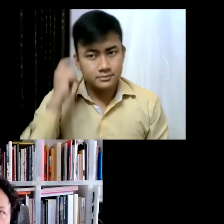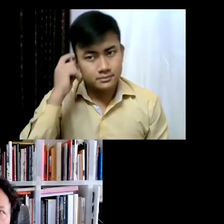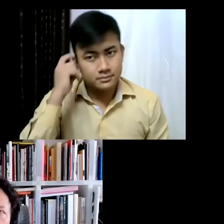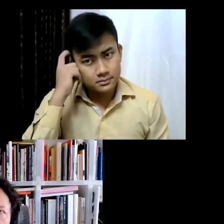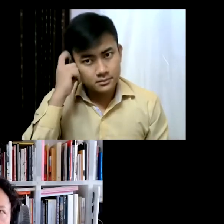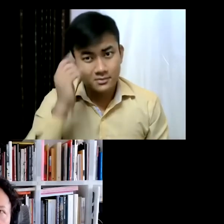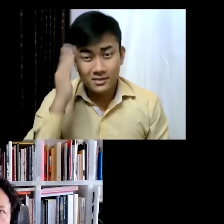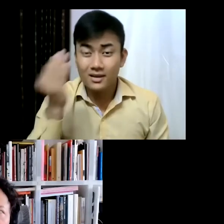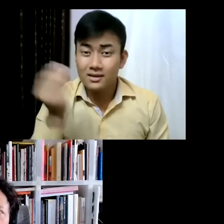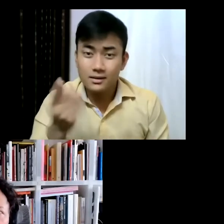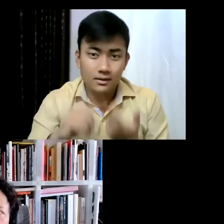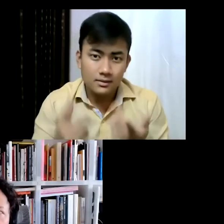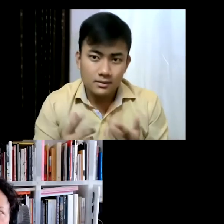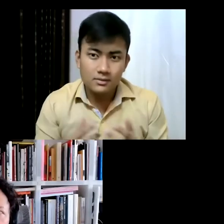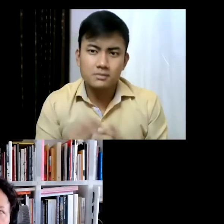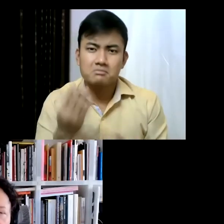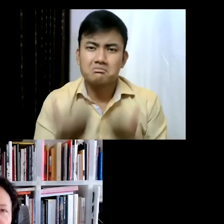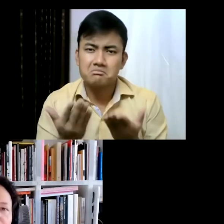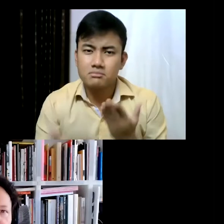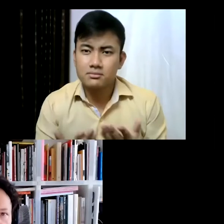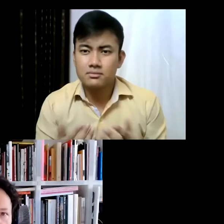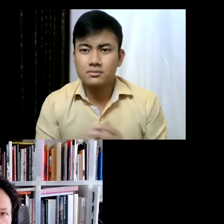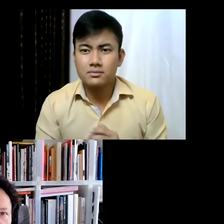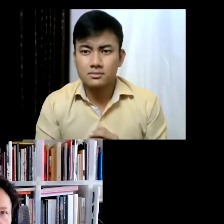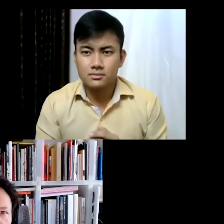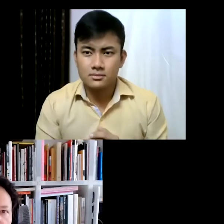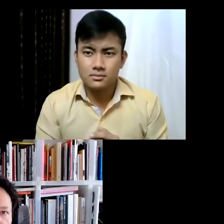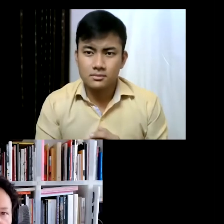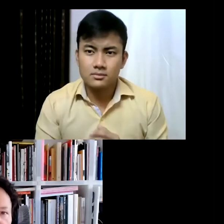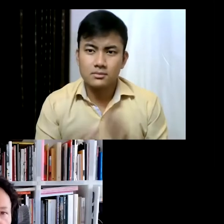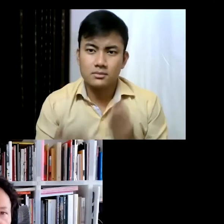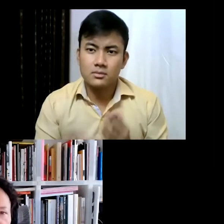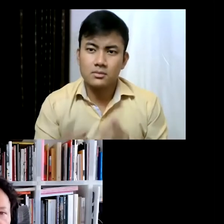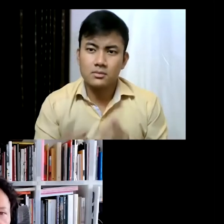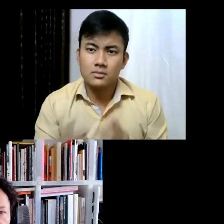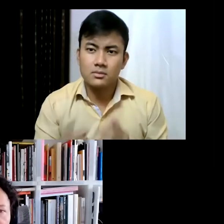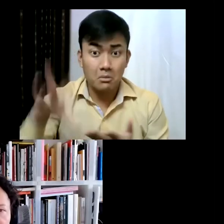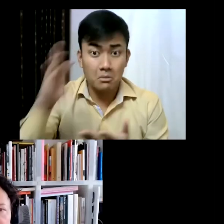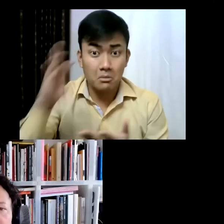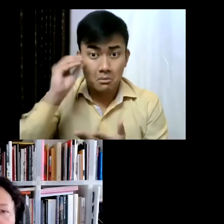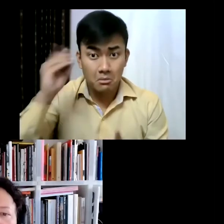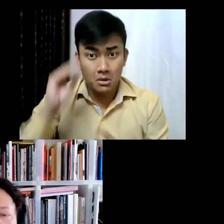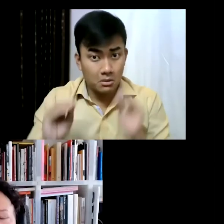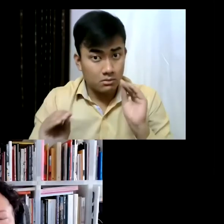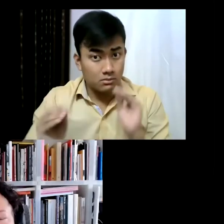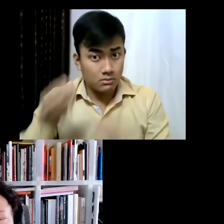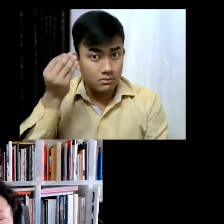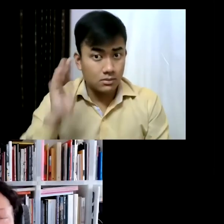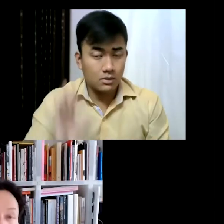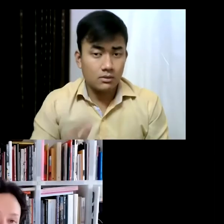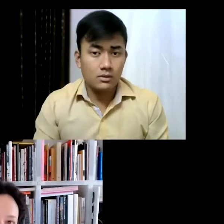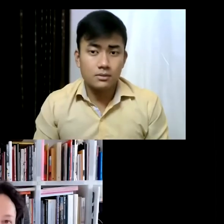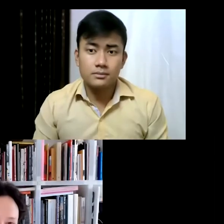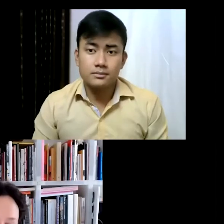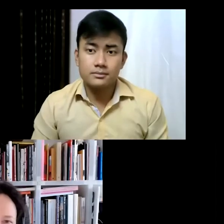you go to Biennales because you assume you're going to learn a lot about the local scene or